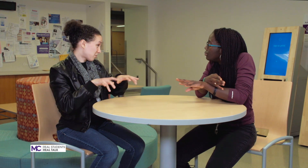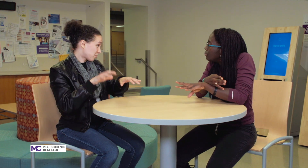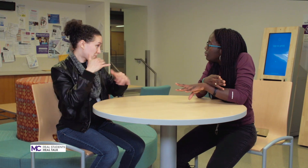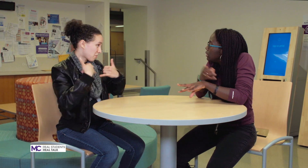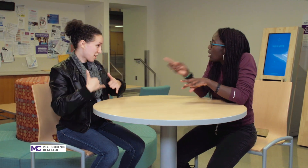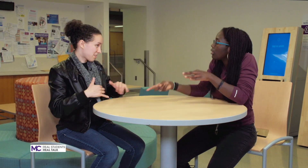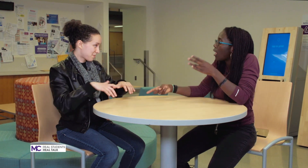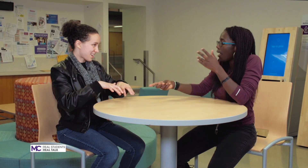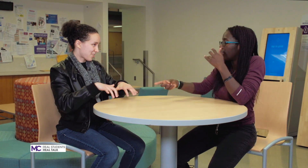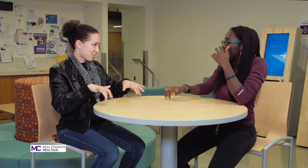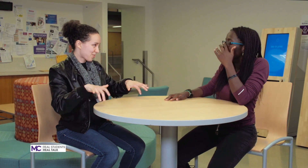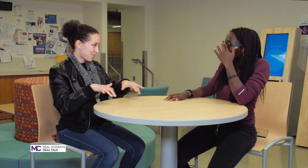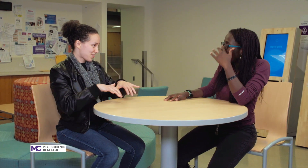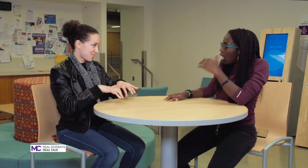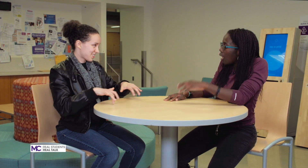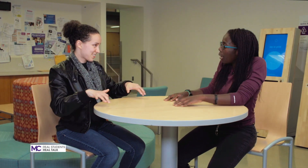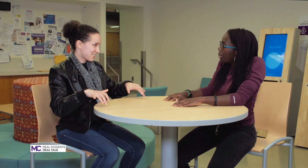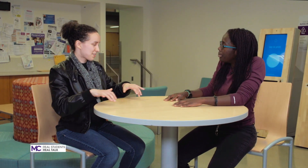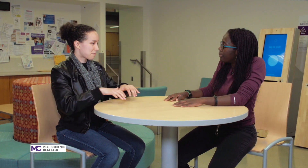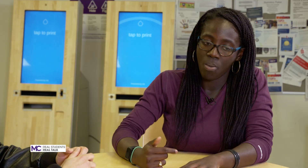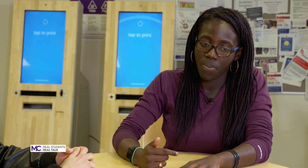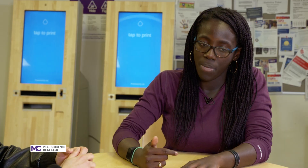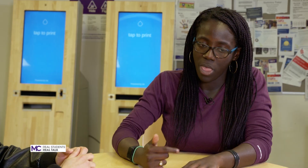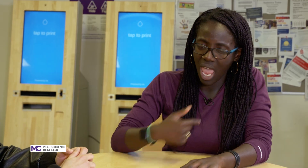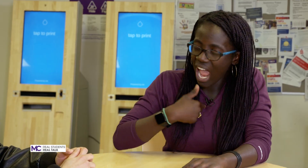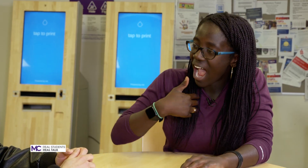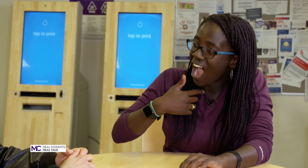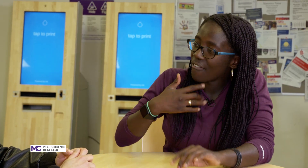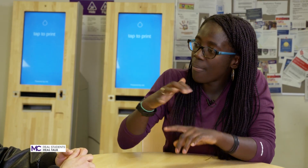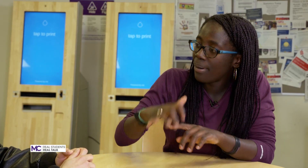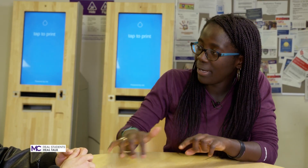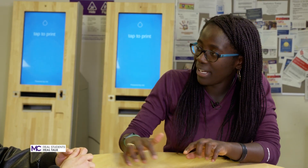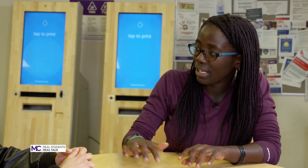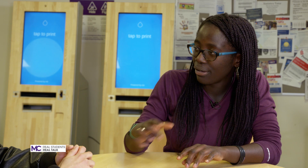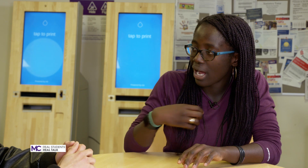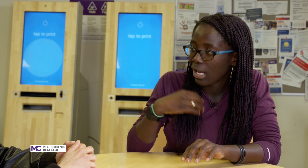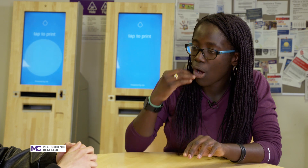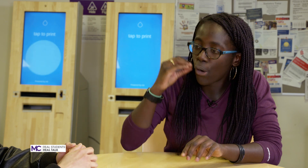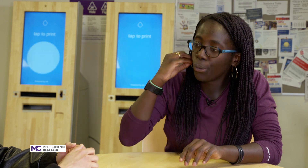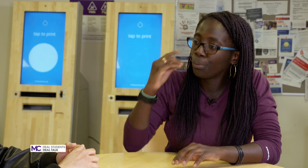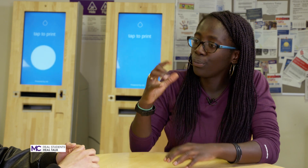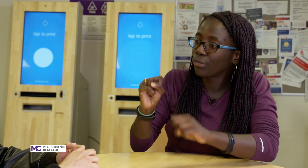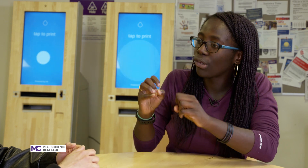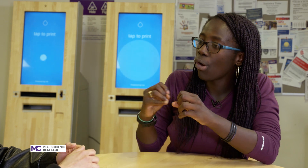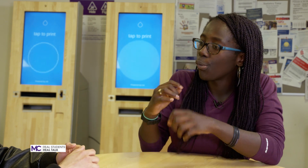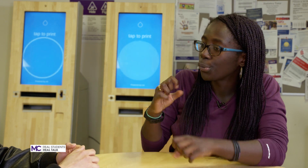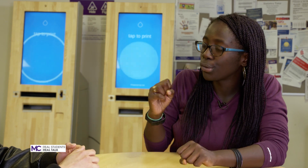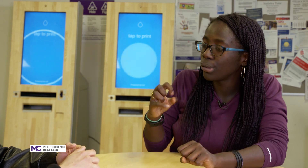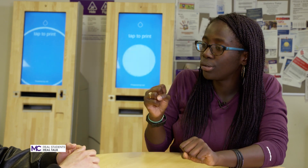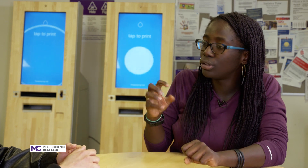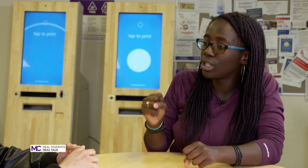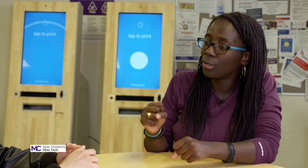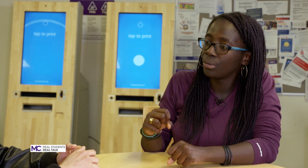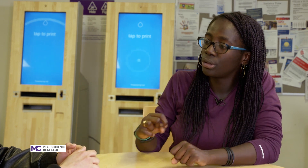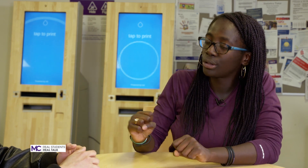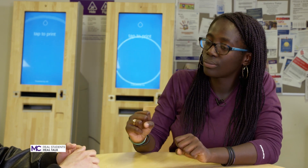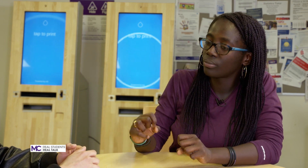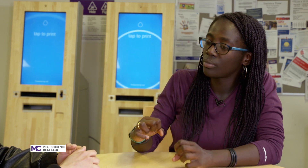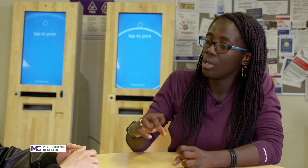yes I have a piano at home so it shows